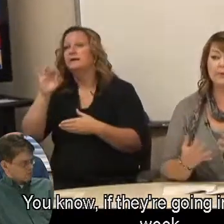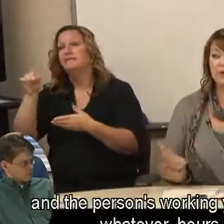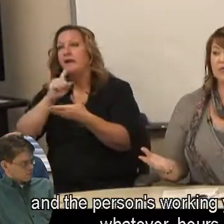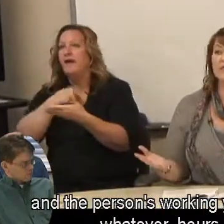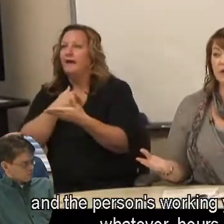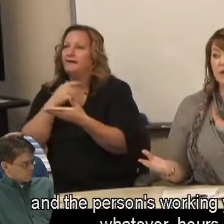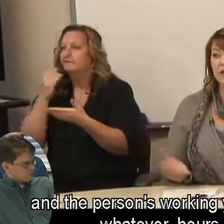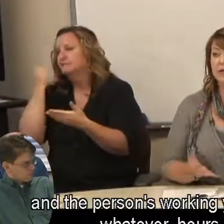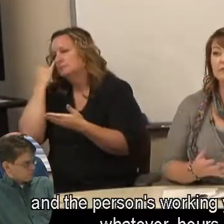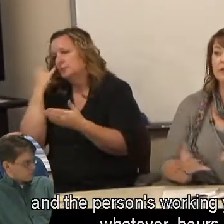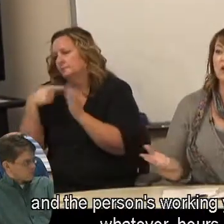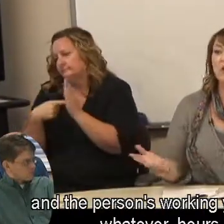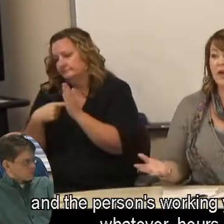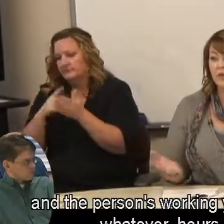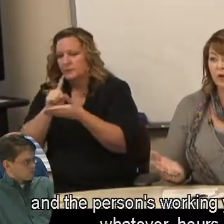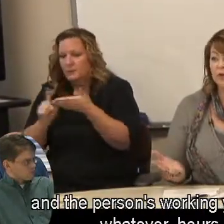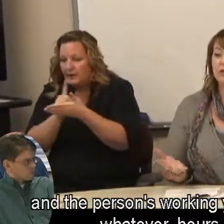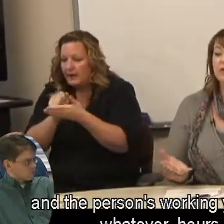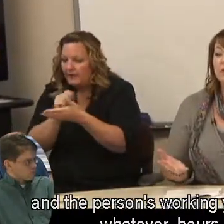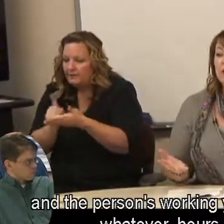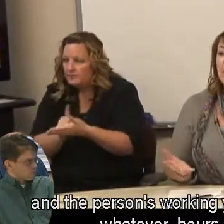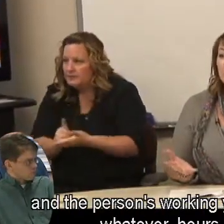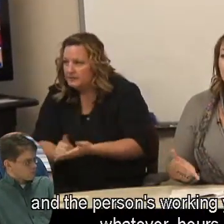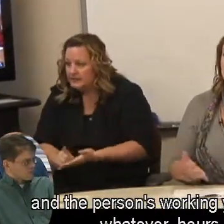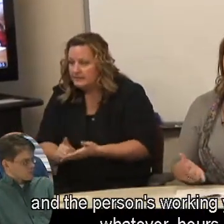and the person's working you know, whatever, hours,